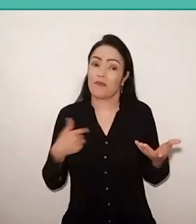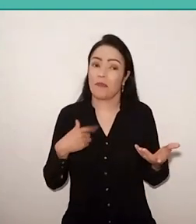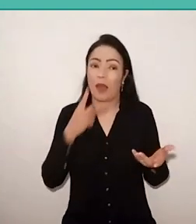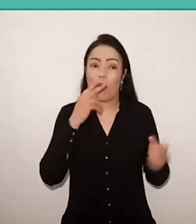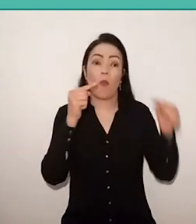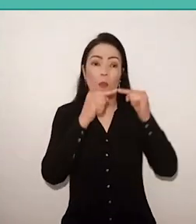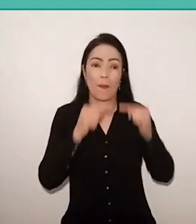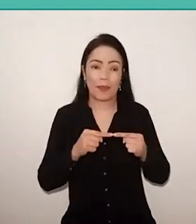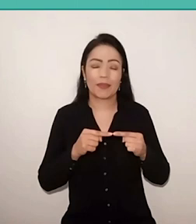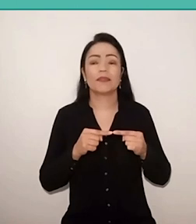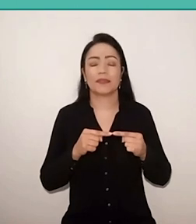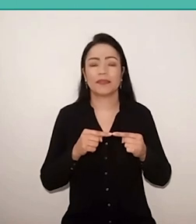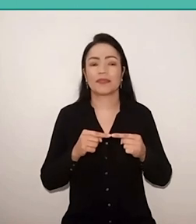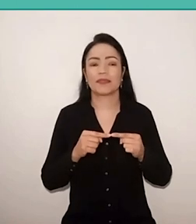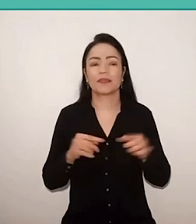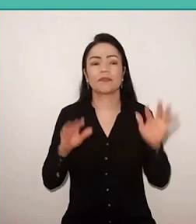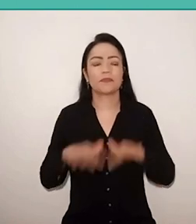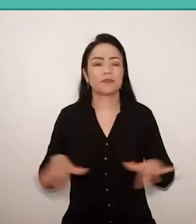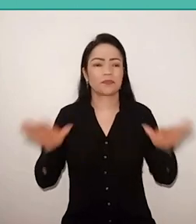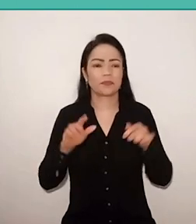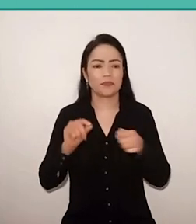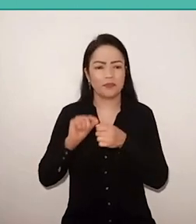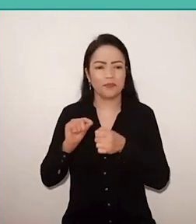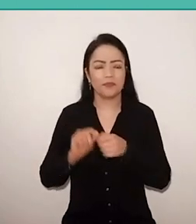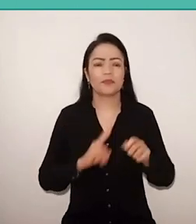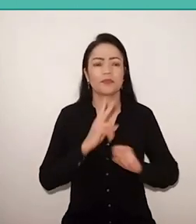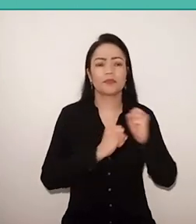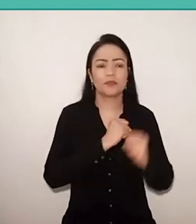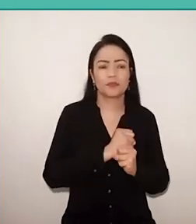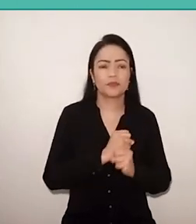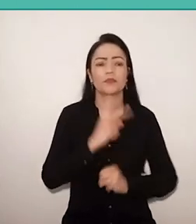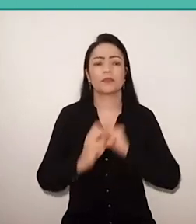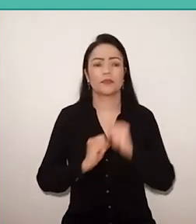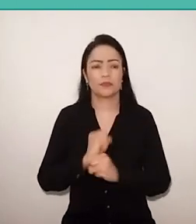we perform every two years, in even years,